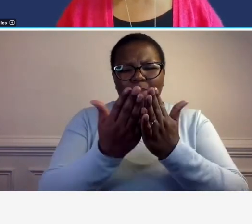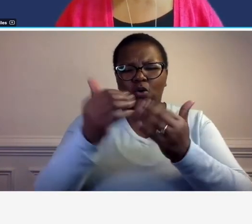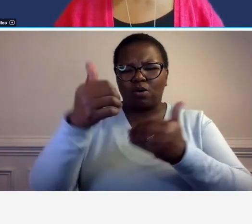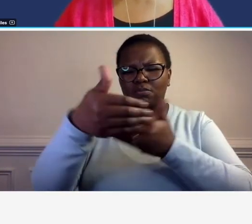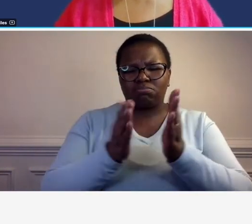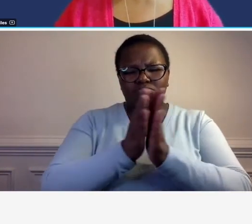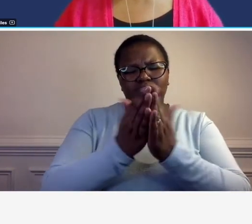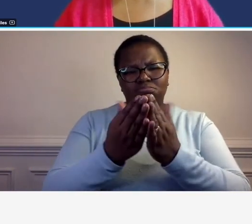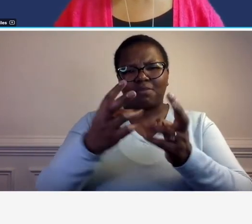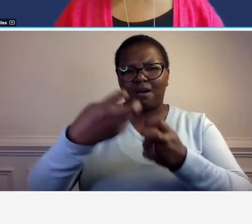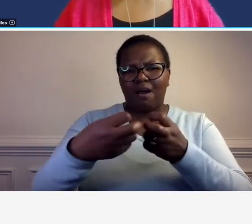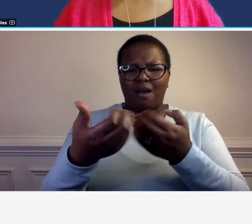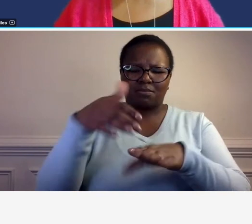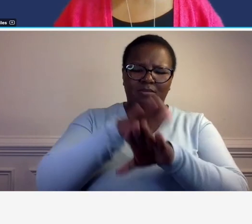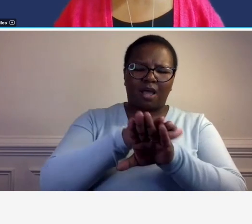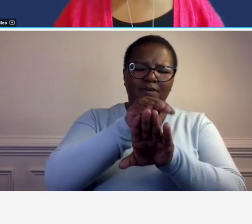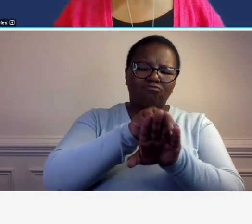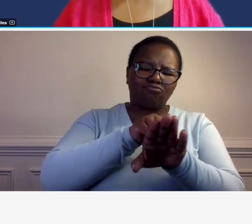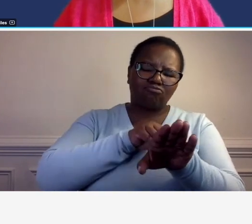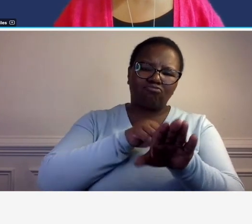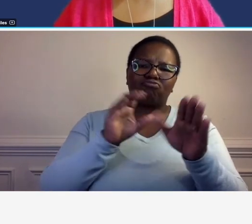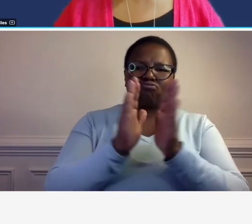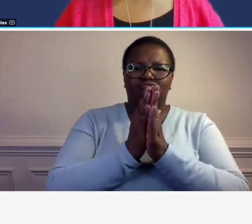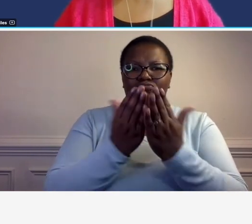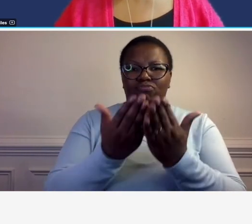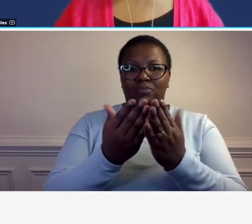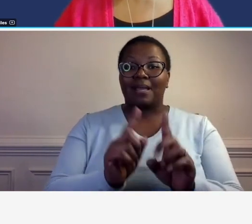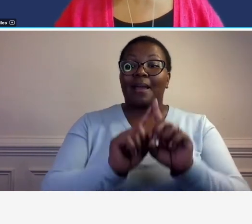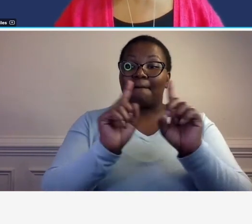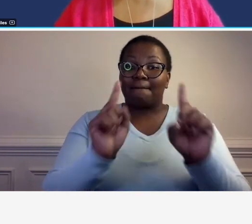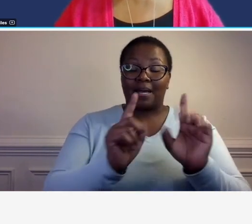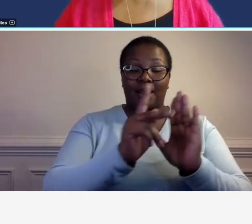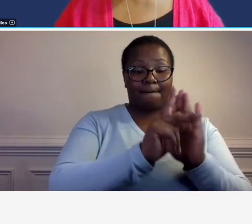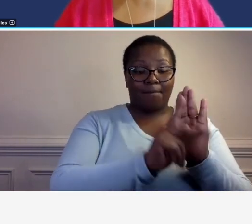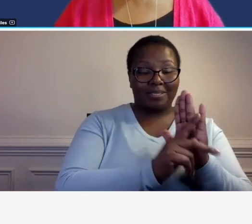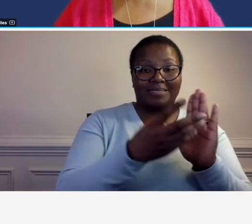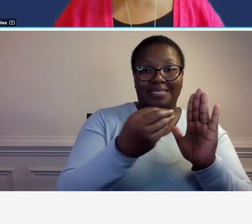policies and procedures but the procedures and policies have to be put in place and functional